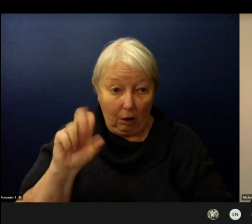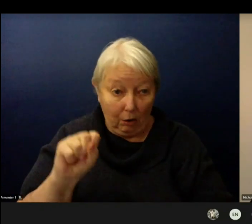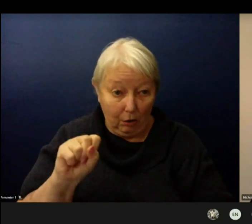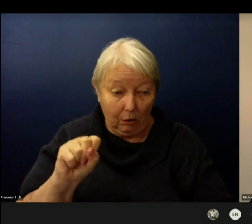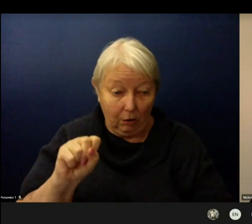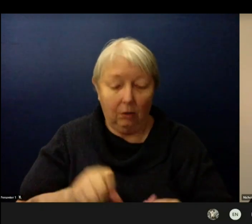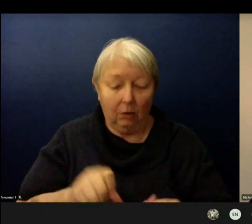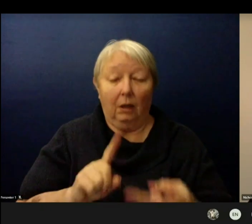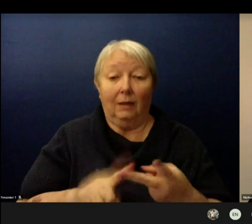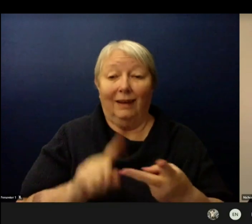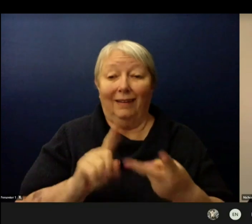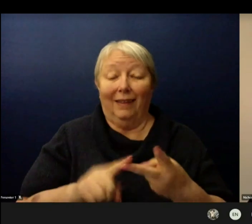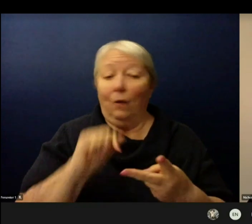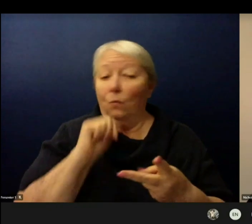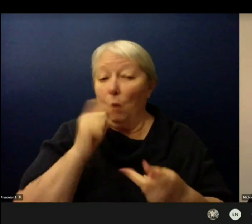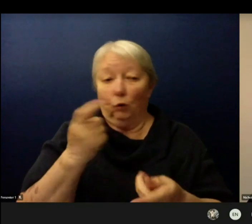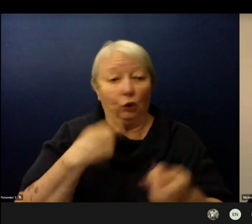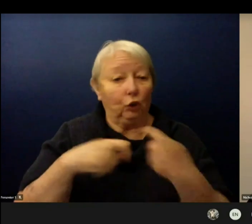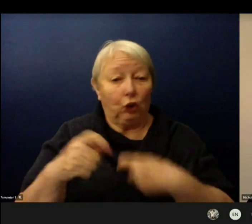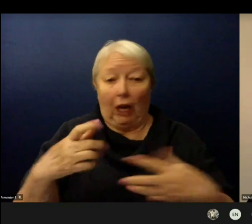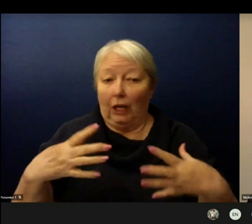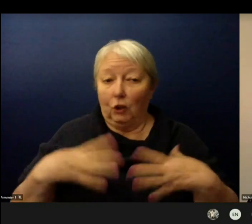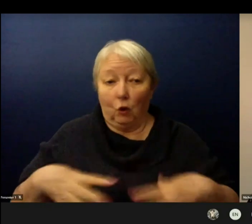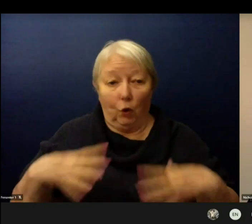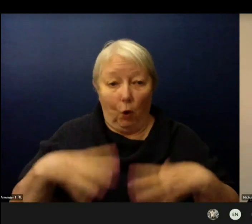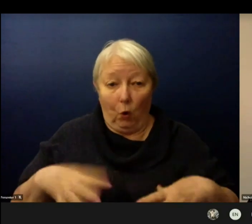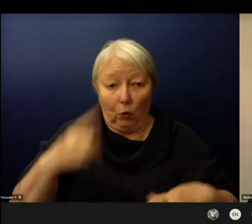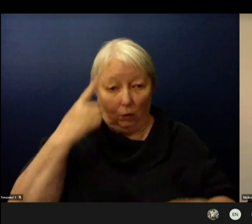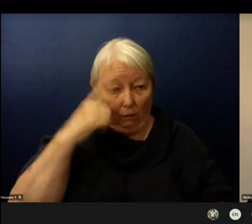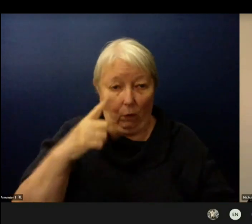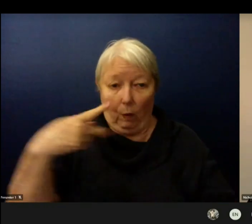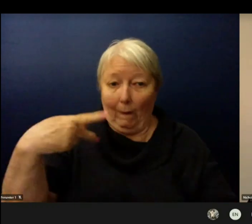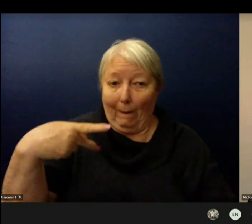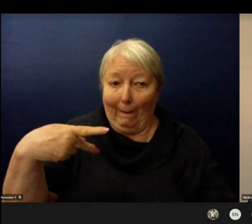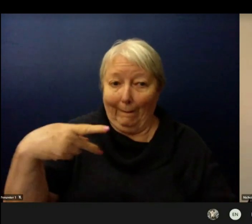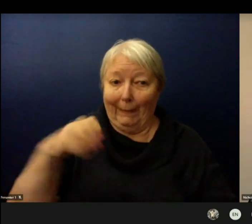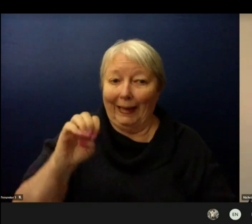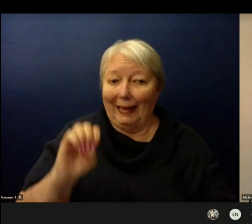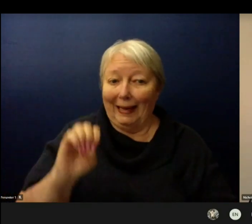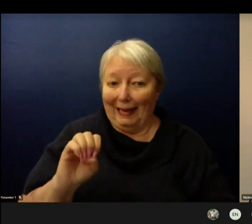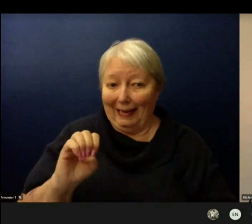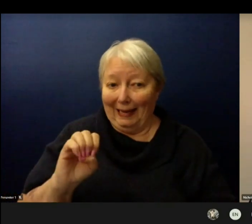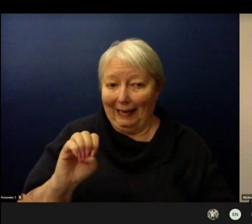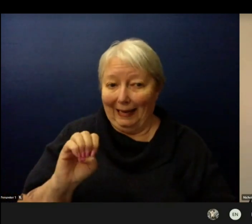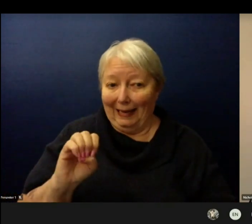So in summary there are some subtle differences that apply to secondary students.